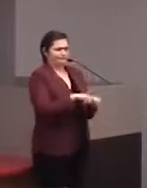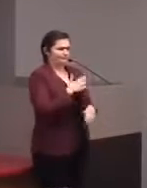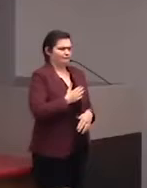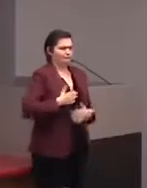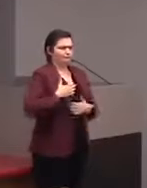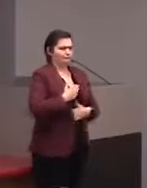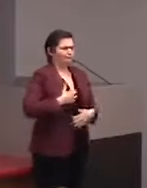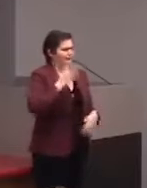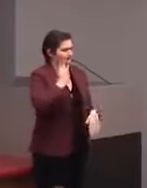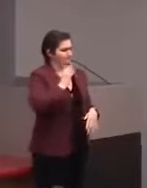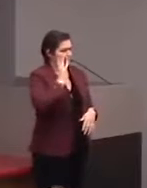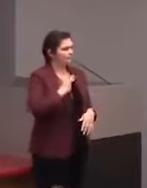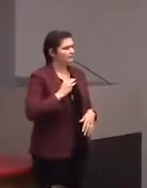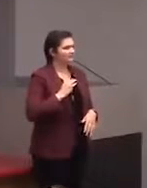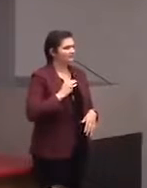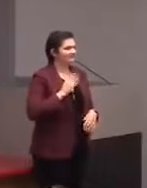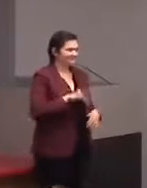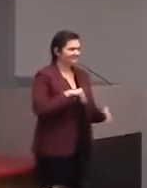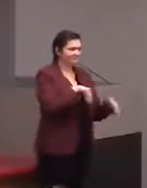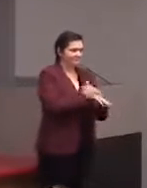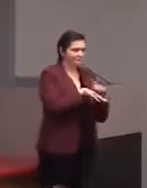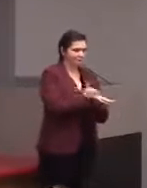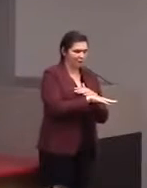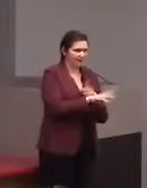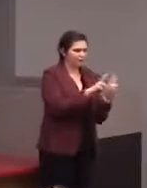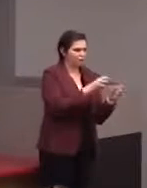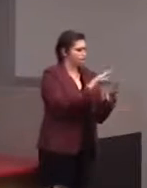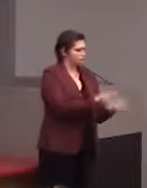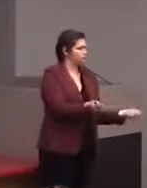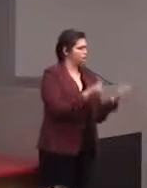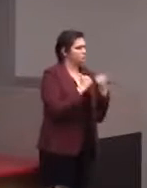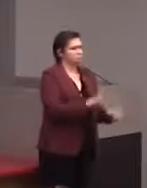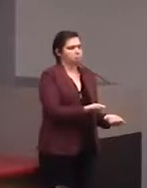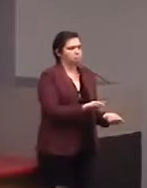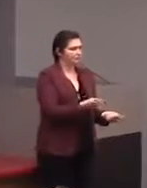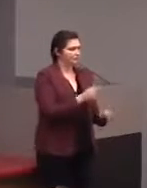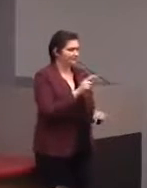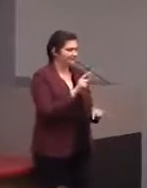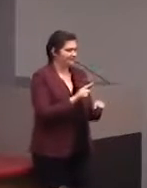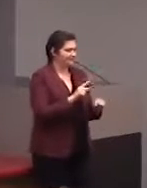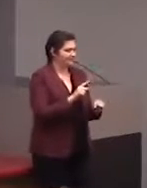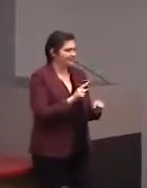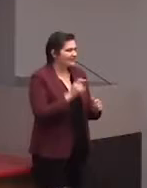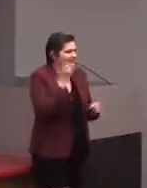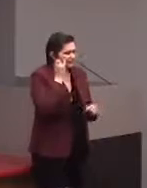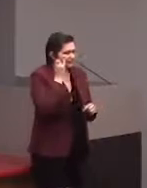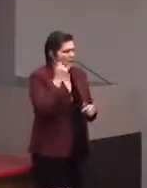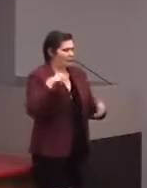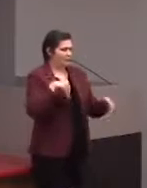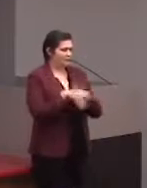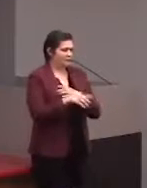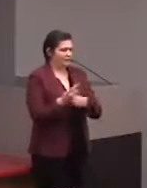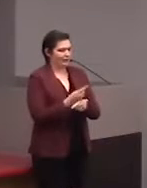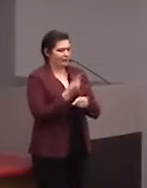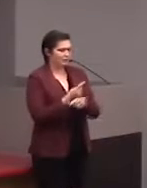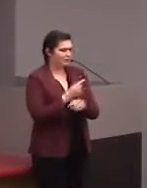It solves the accessibility issue of there not being anything to experience and get your hands on.